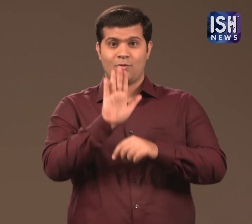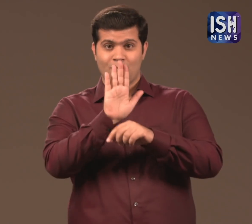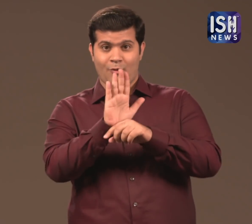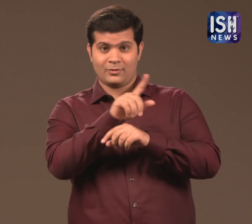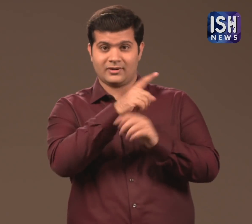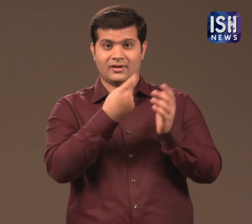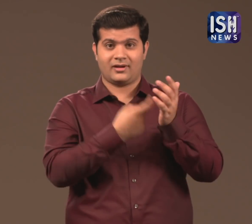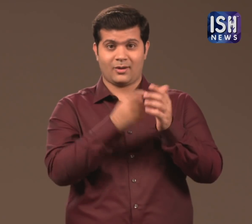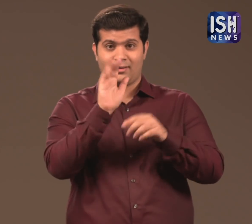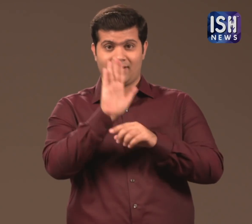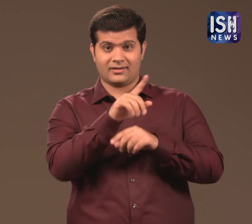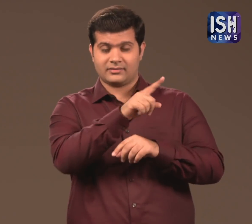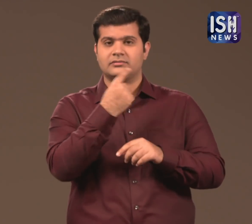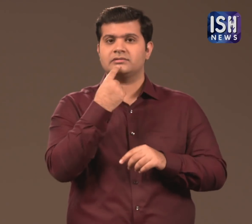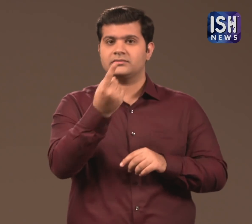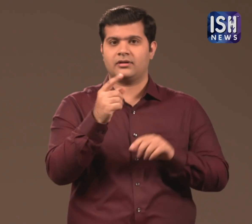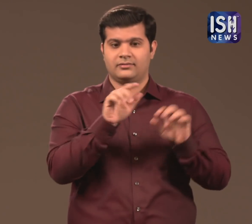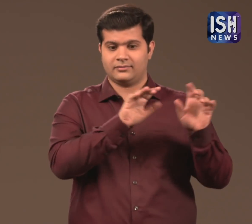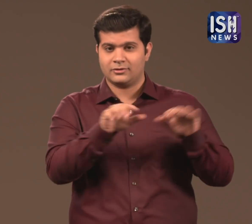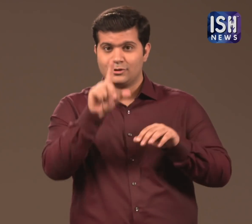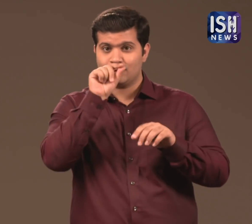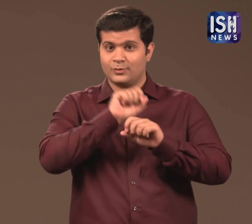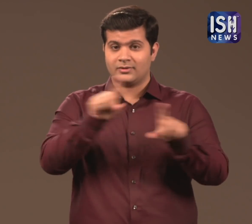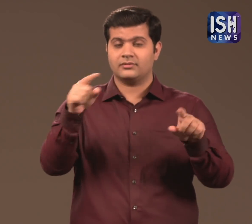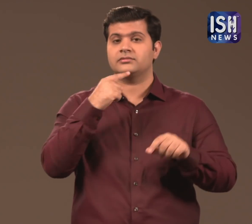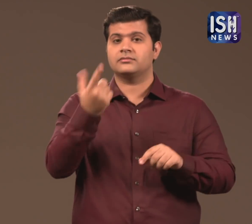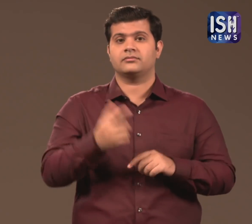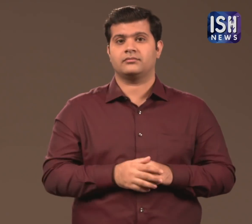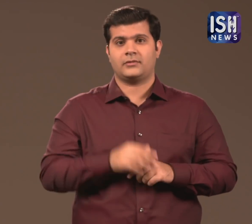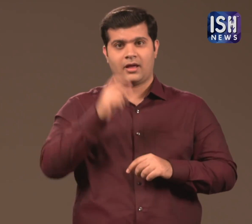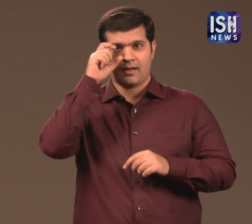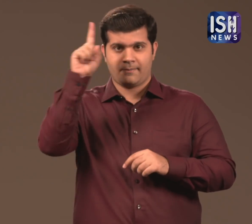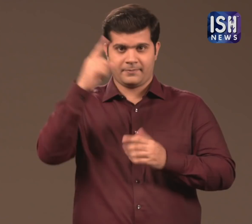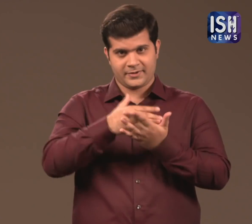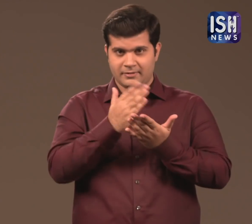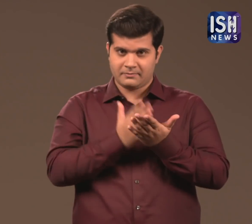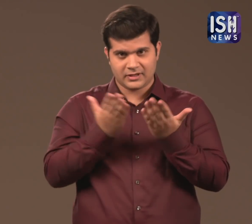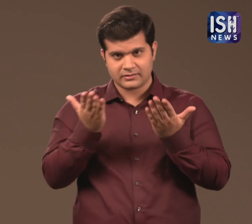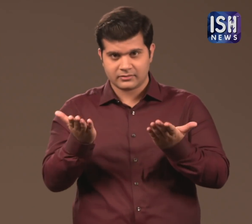Congress President Rahul Gandhi Tweeted that on Ambedkar's birthday,